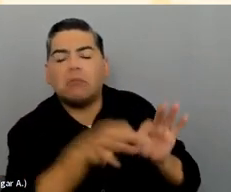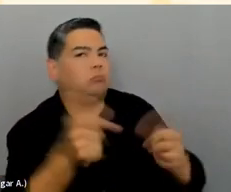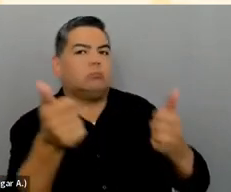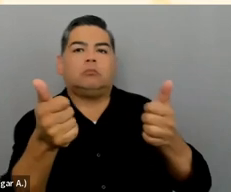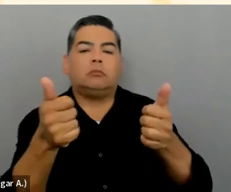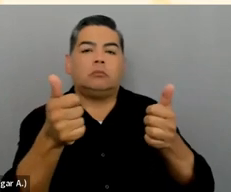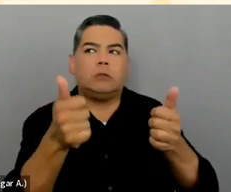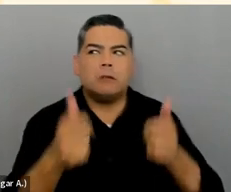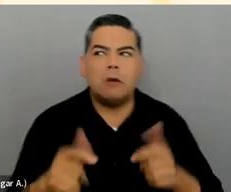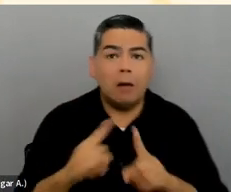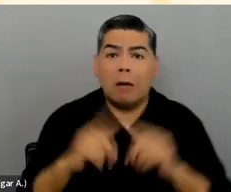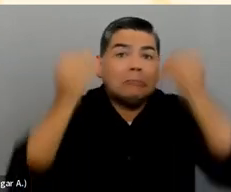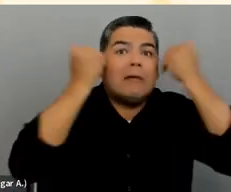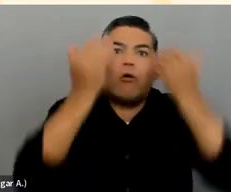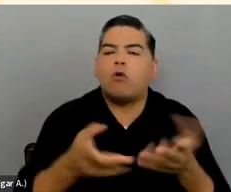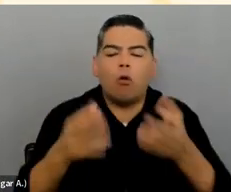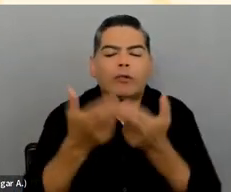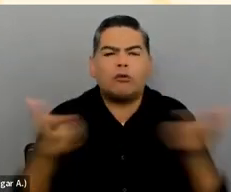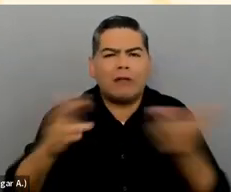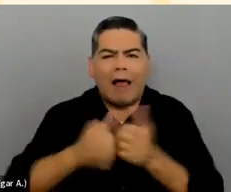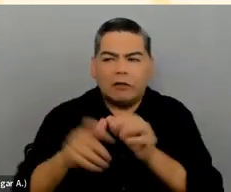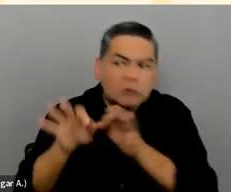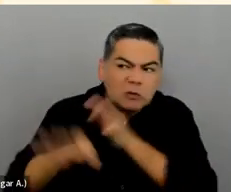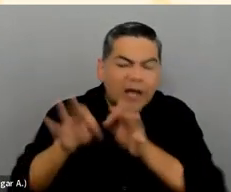how to write accessible text or alternative text,